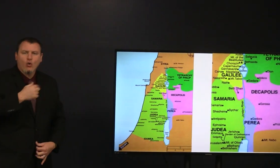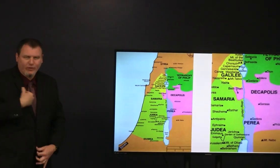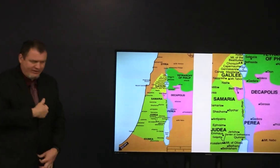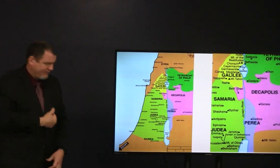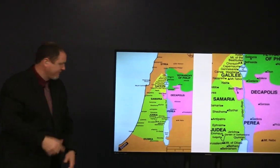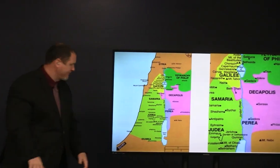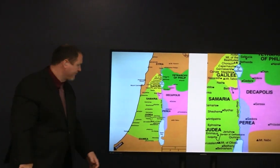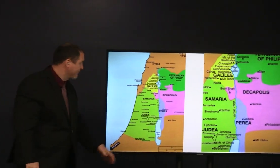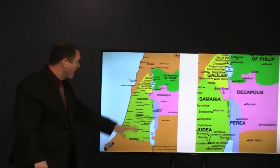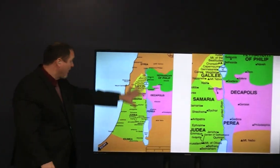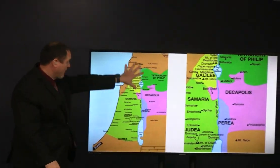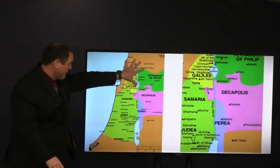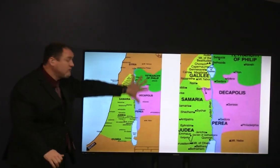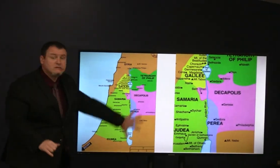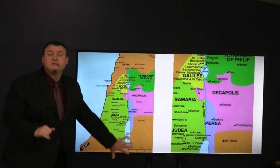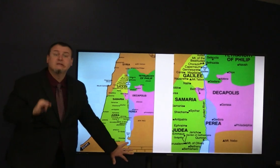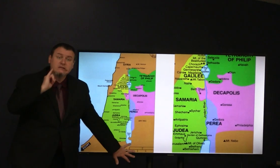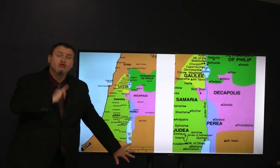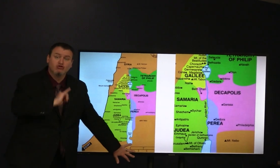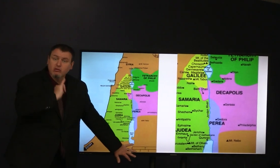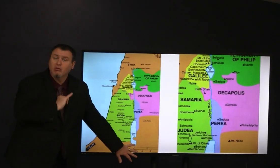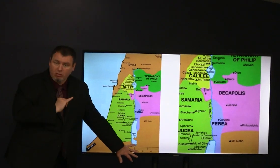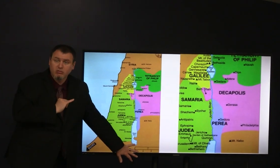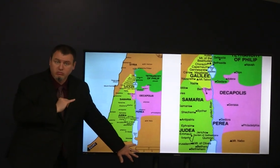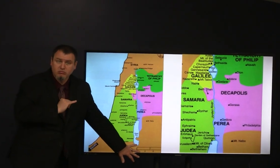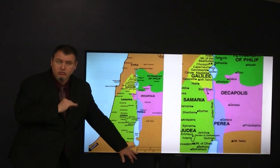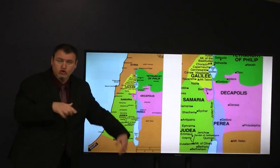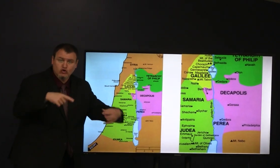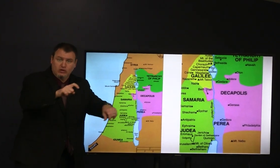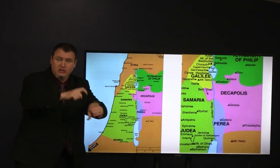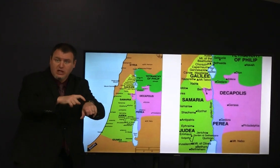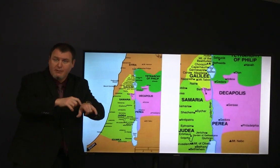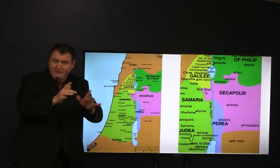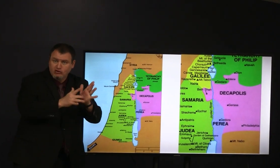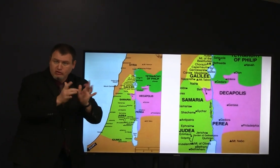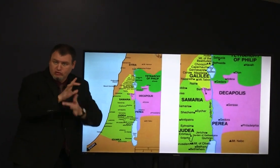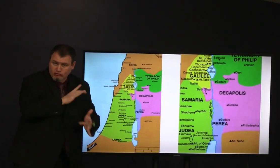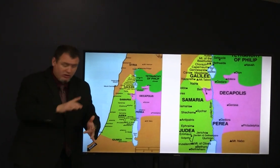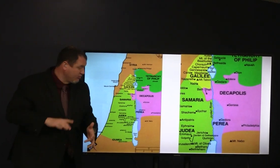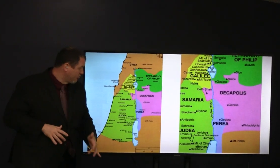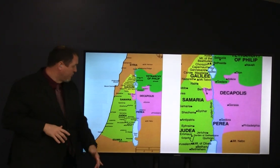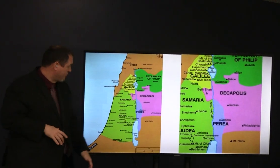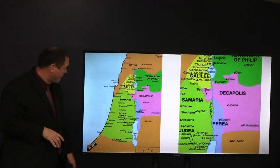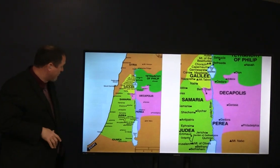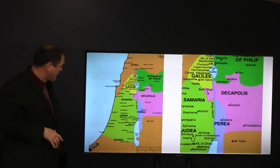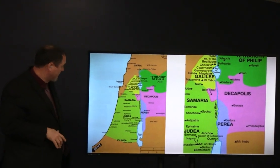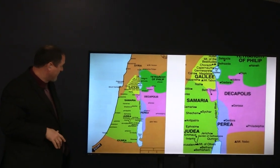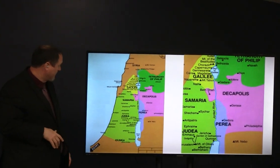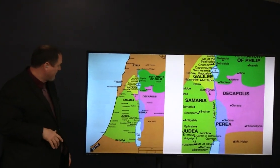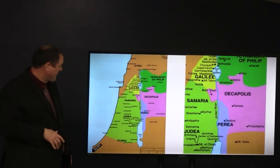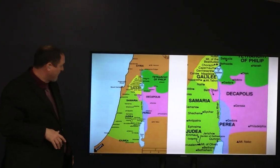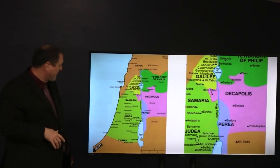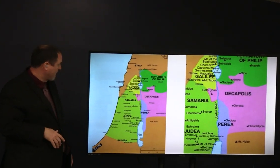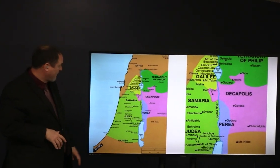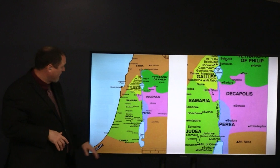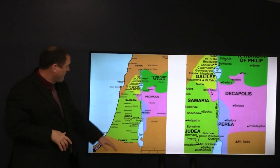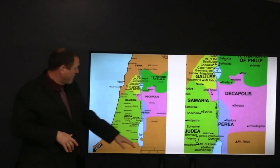let's talk about where we are this is Israel of Jesus's time this is Israel